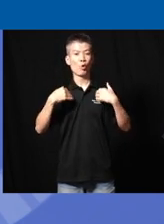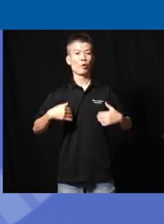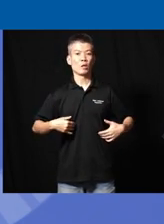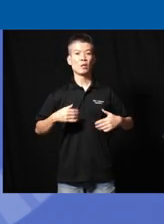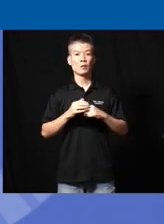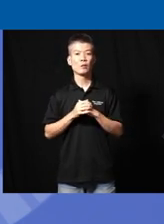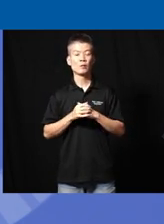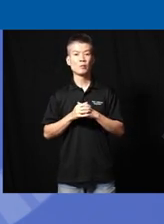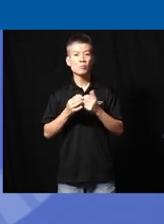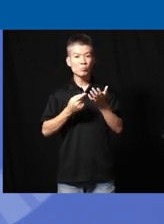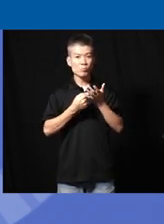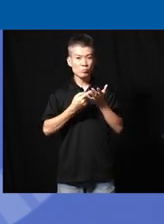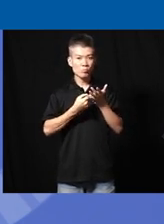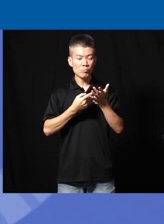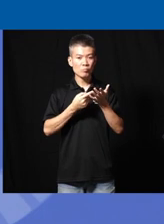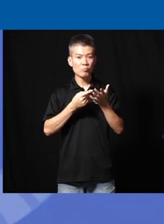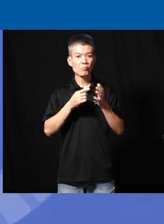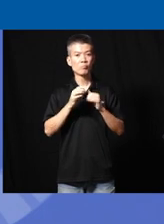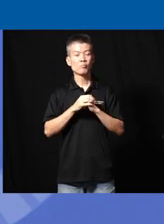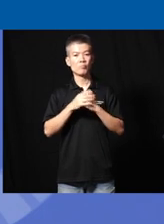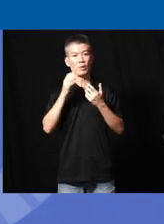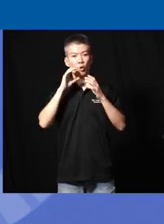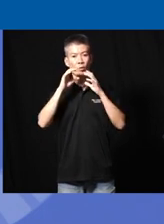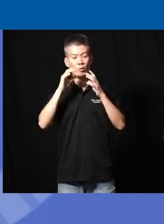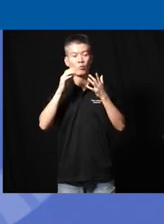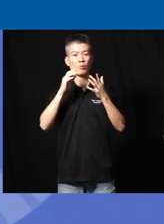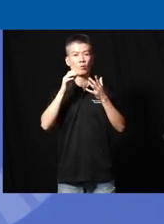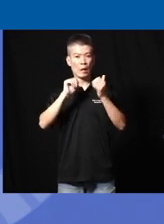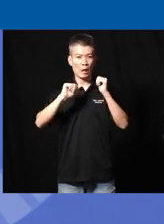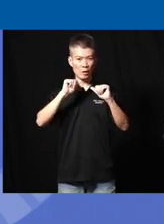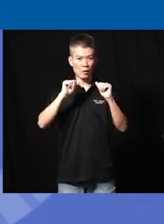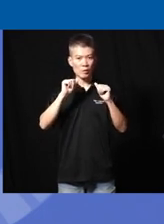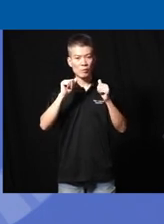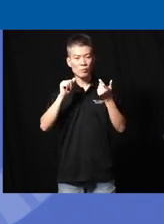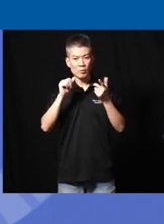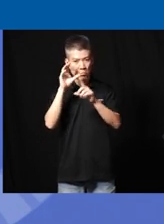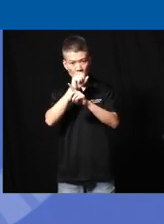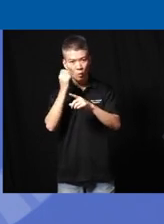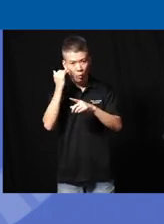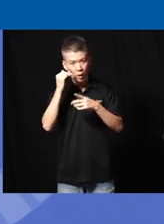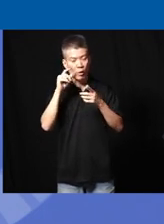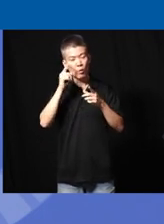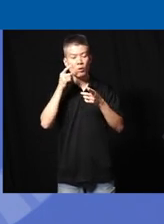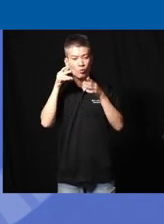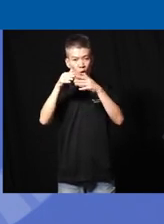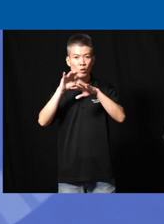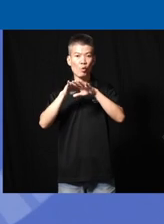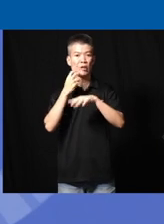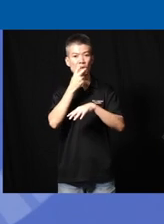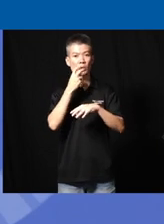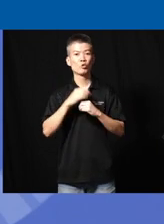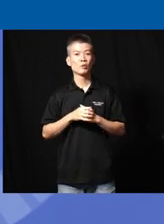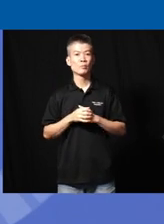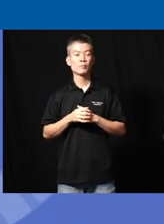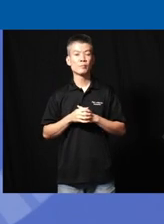and sometimes these uh communicative actions go am Miss because of the prevalent focus on speech now